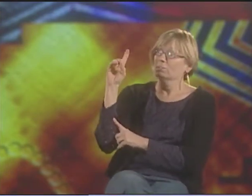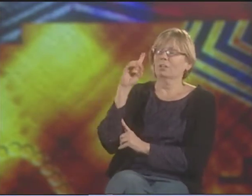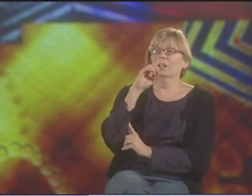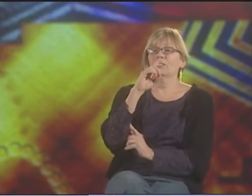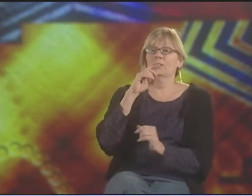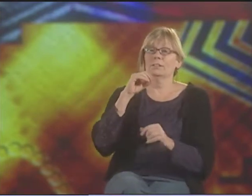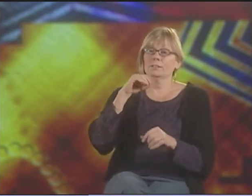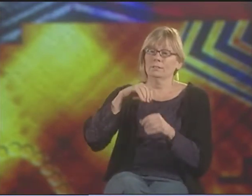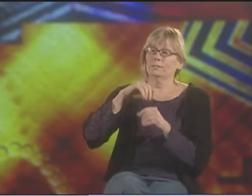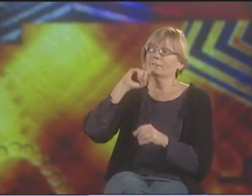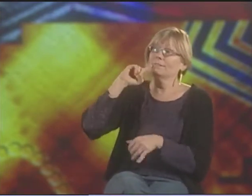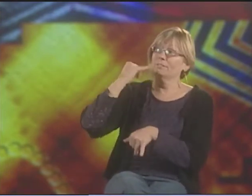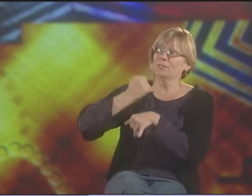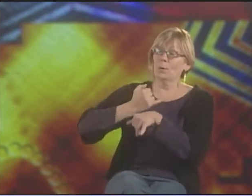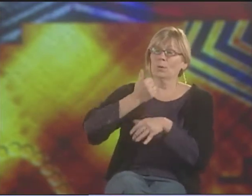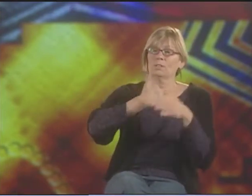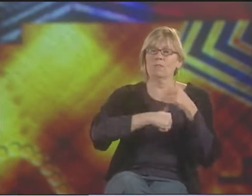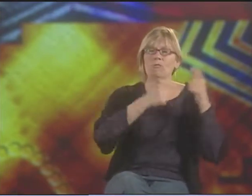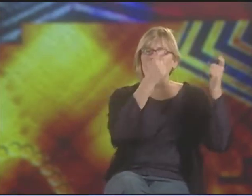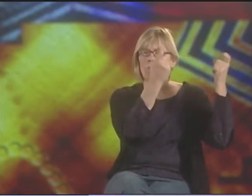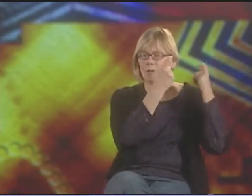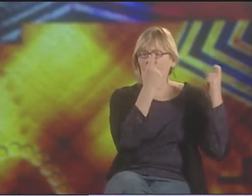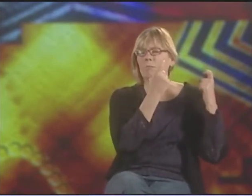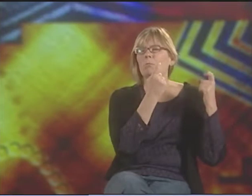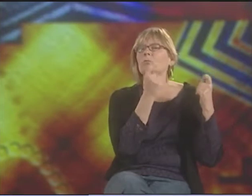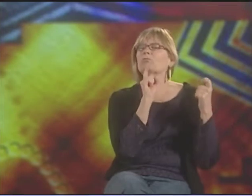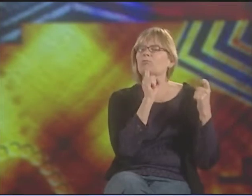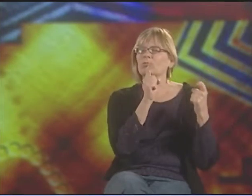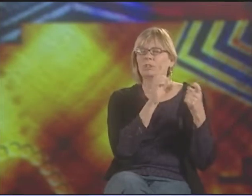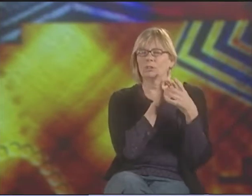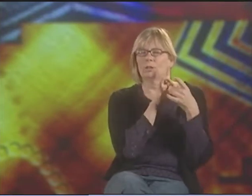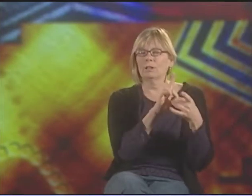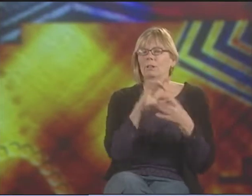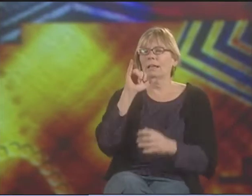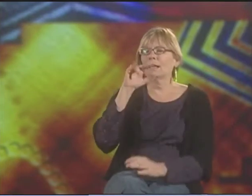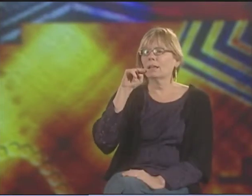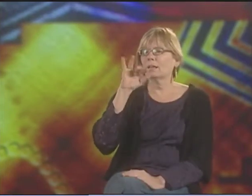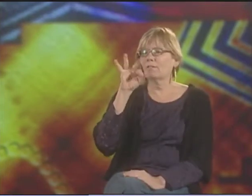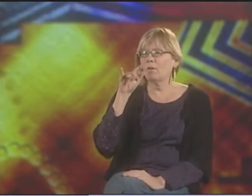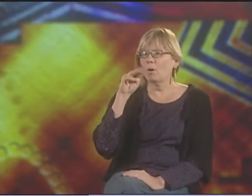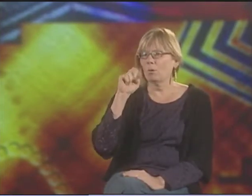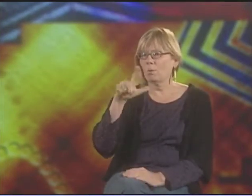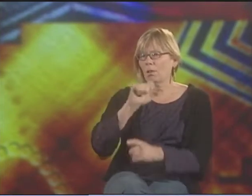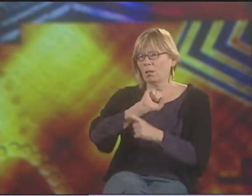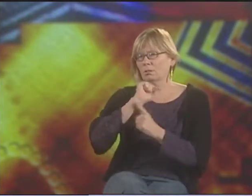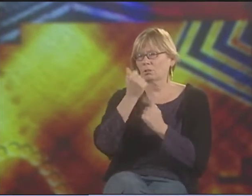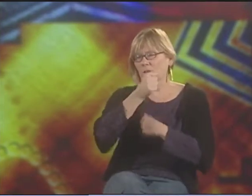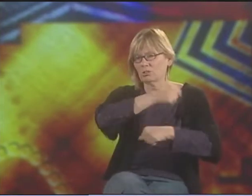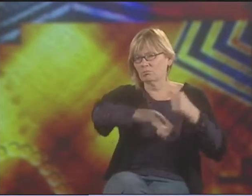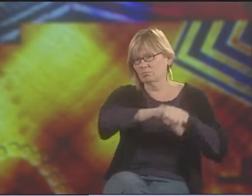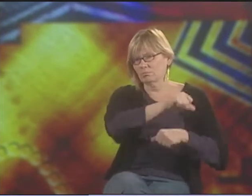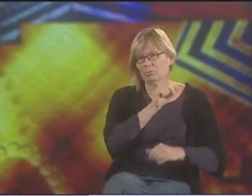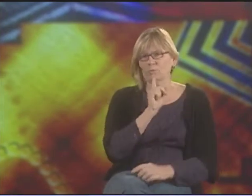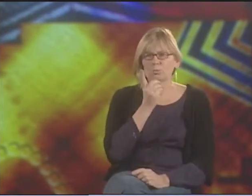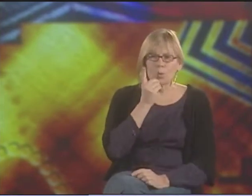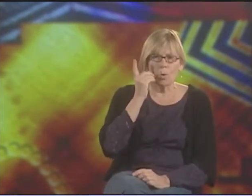THE EDUCATIONAL SYSTEM IN THE SCHOOLS FOR THE DEAF IS CELEBRATED BECAUSE THERE ARE LOTS OF INFORMAL SITUATIONS